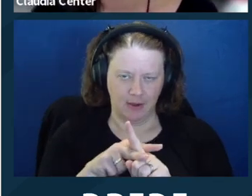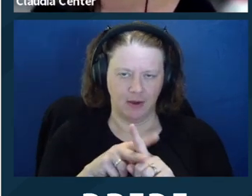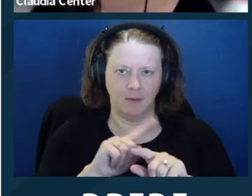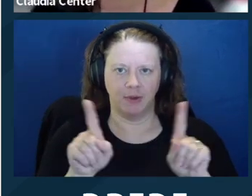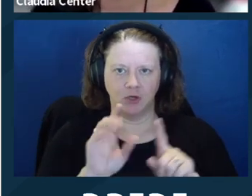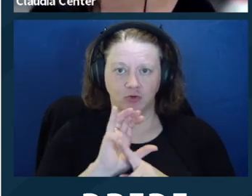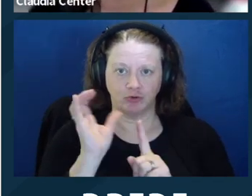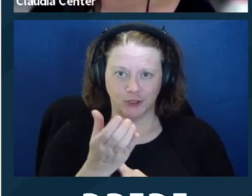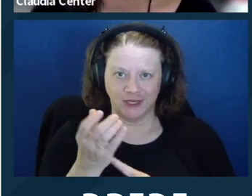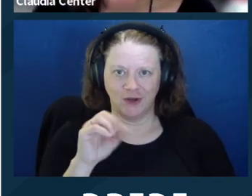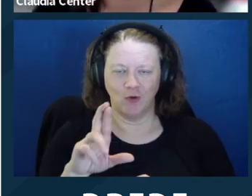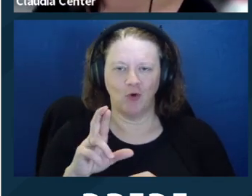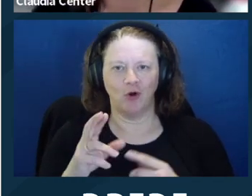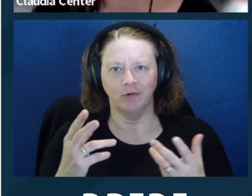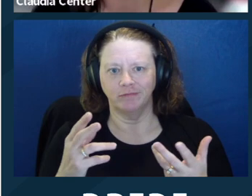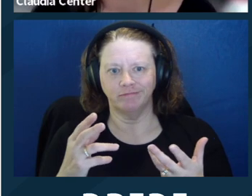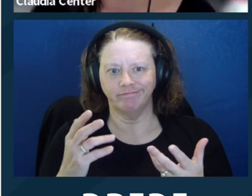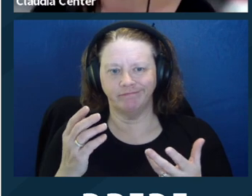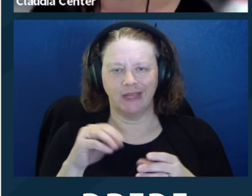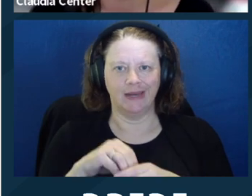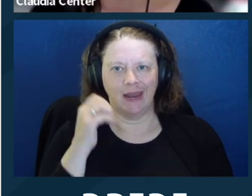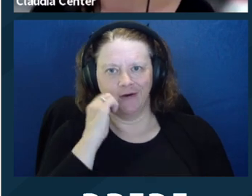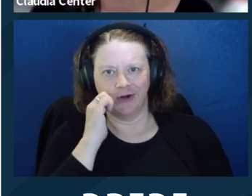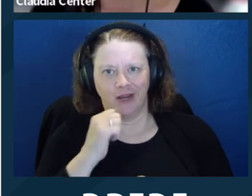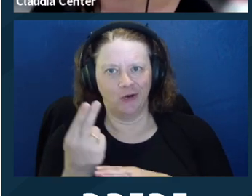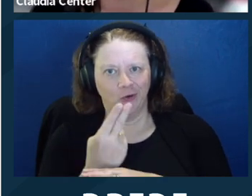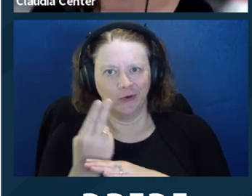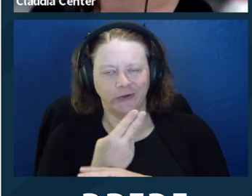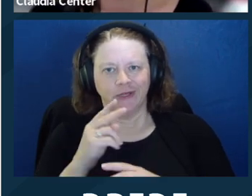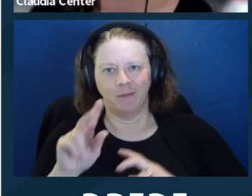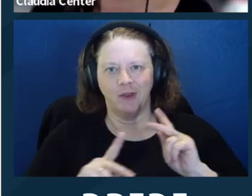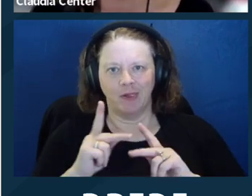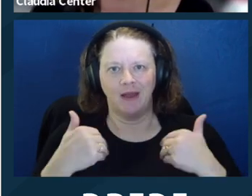most experience and comfort with it around intellectual and developmental disabilities